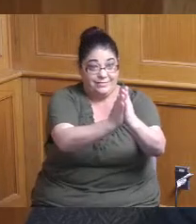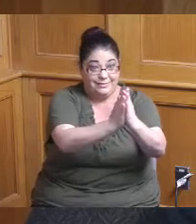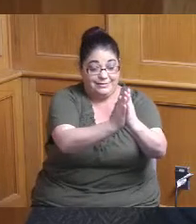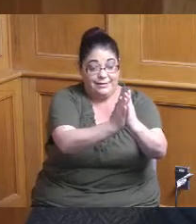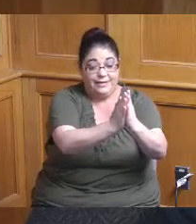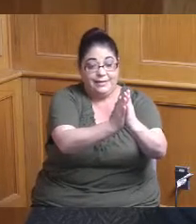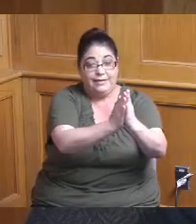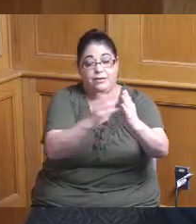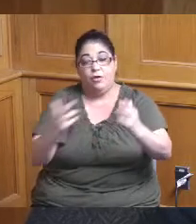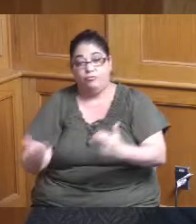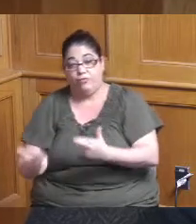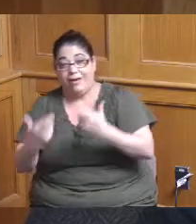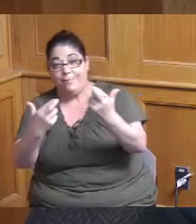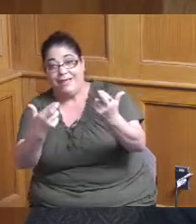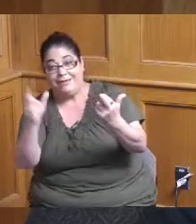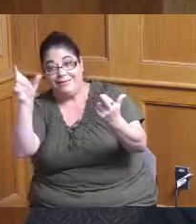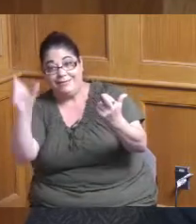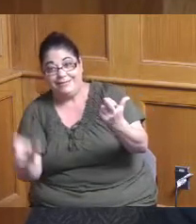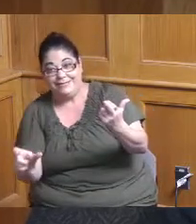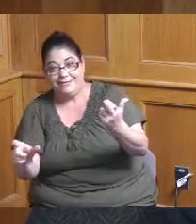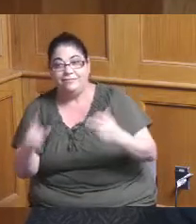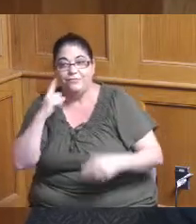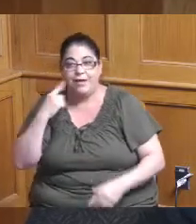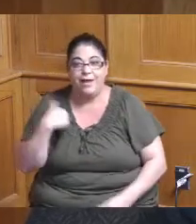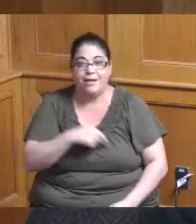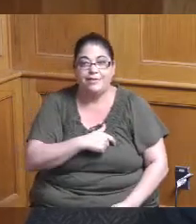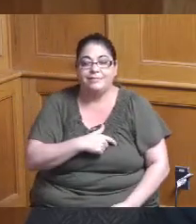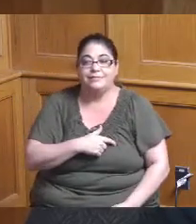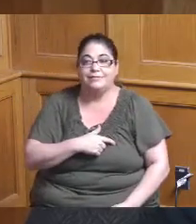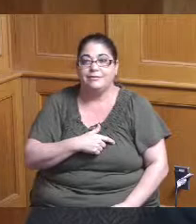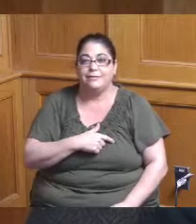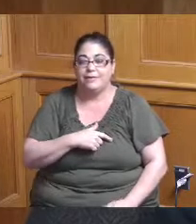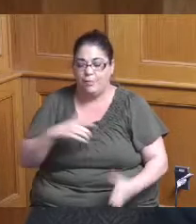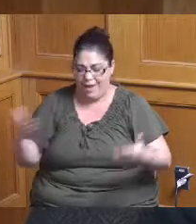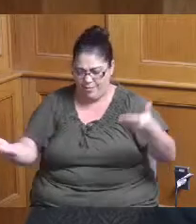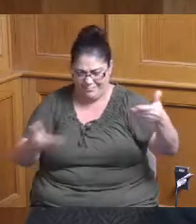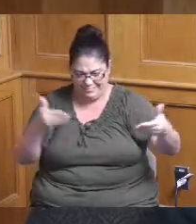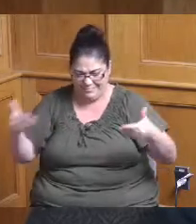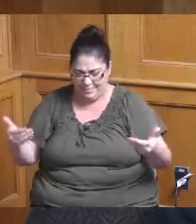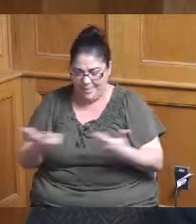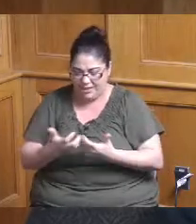recommended perhaps another column because I'm just trying to put them together well